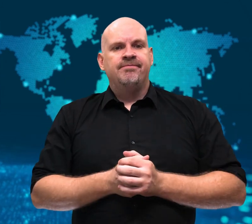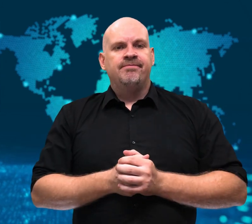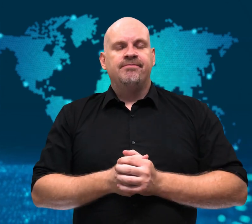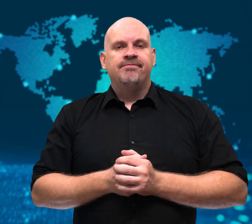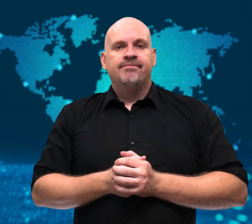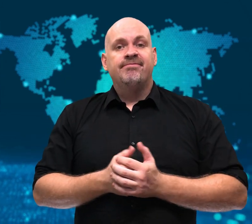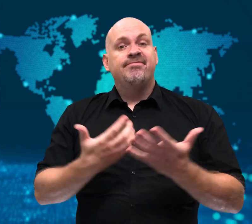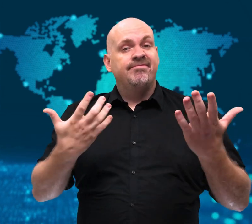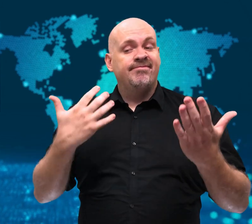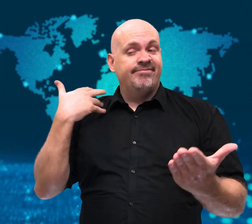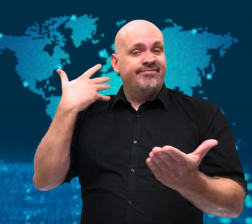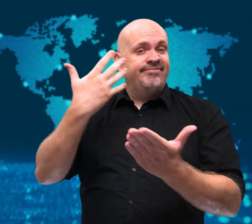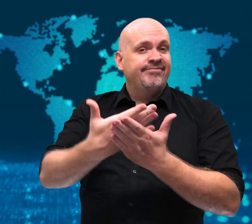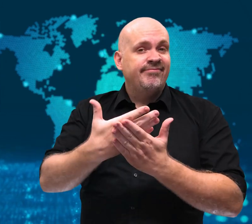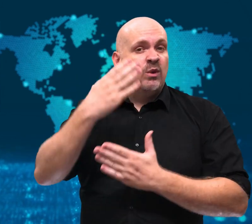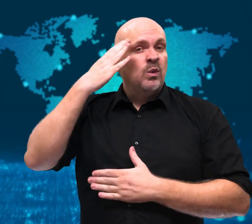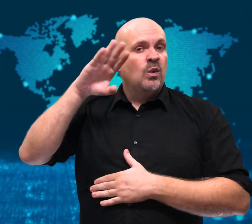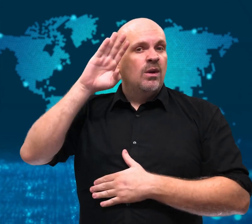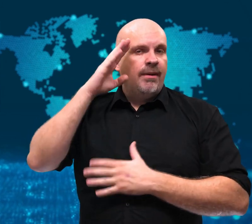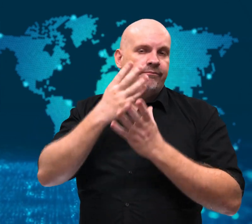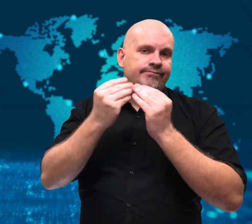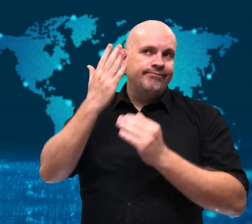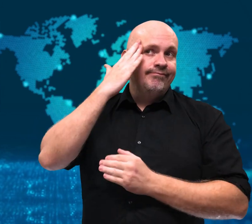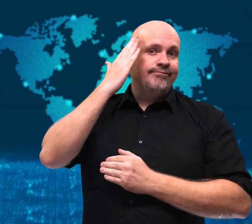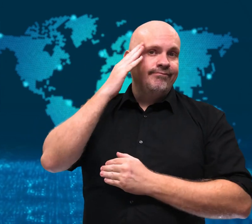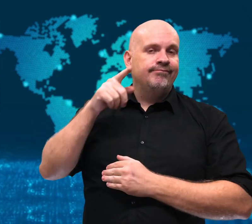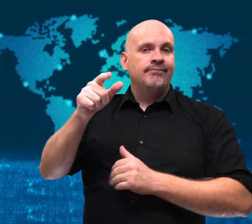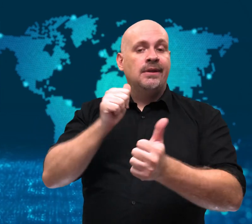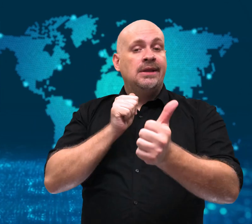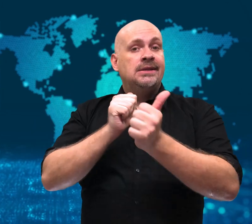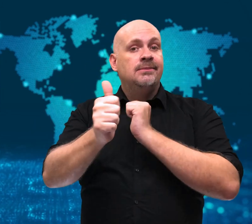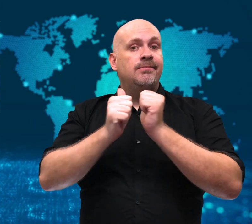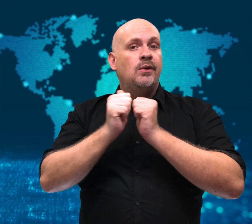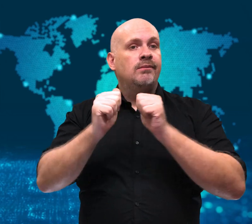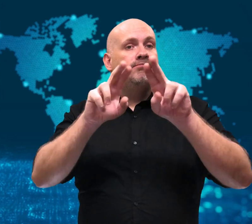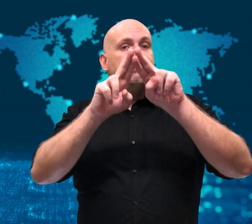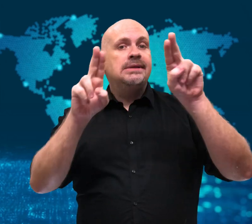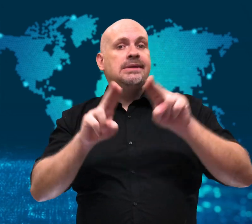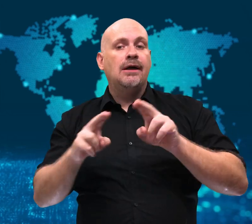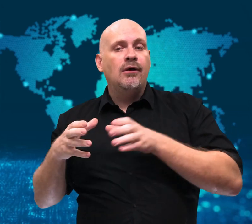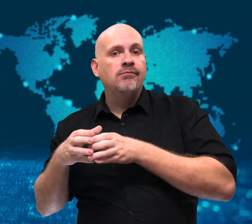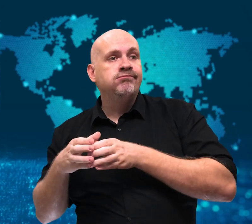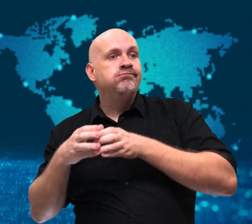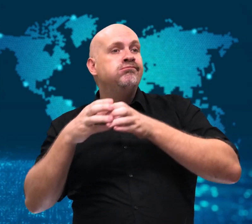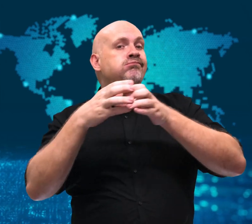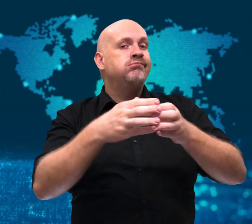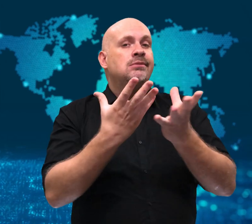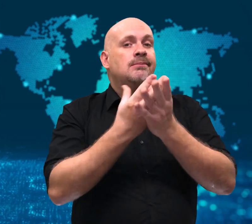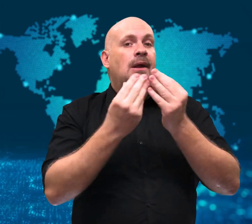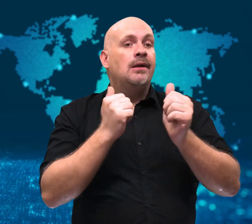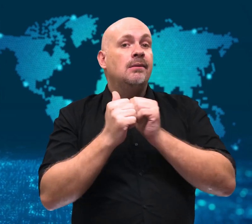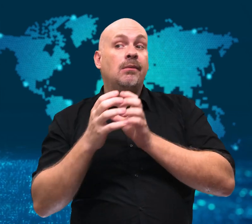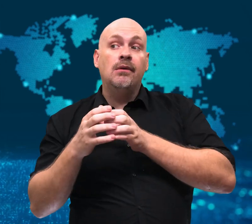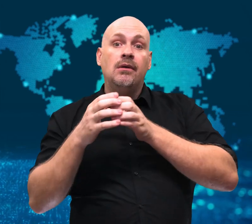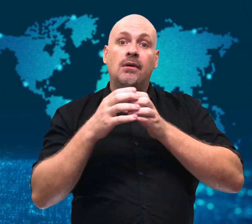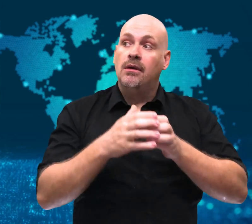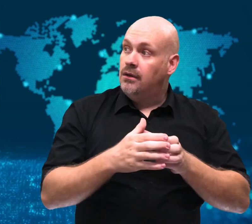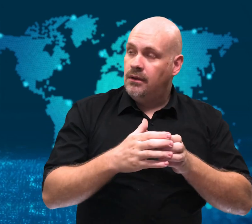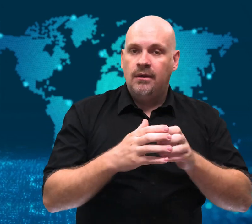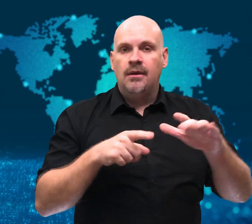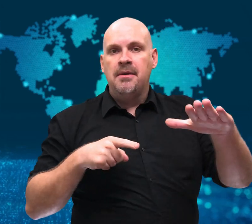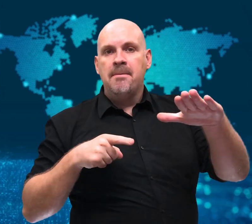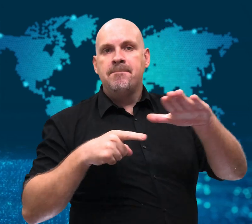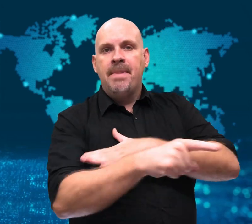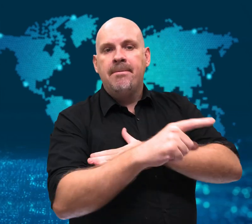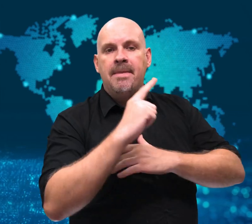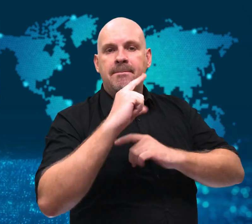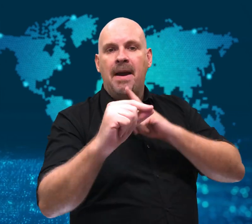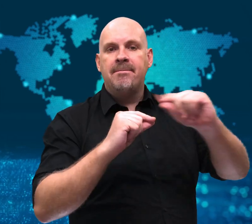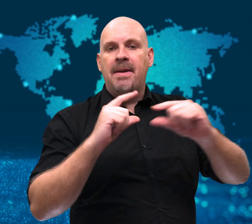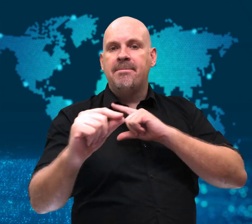athletes have a reputation for defecting when competing abroad,